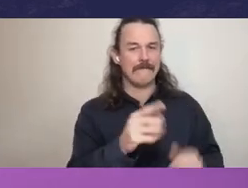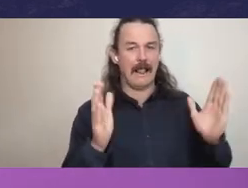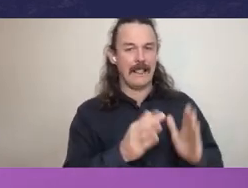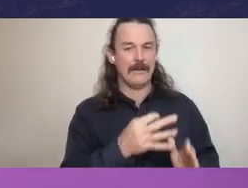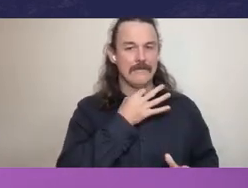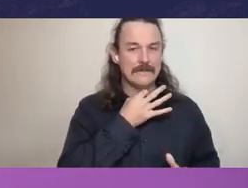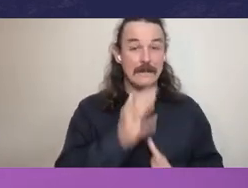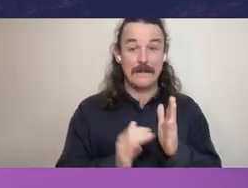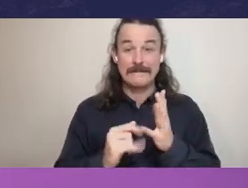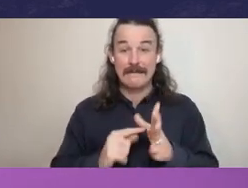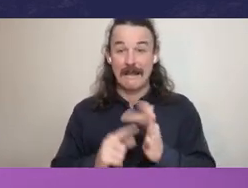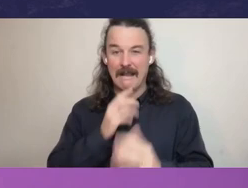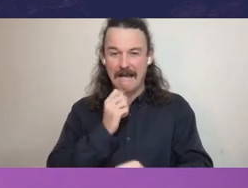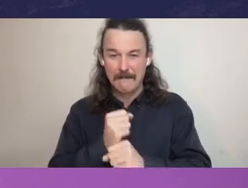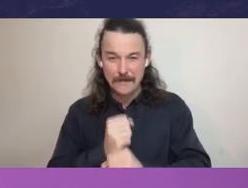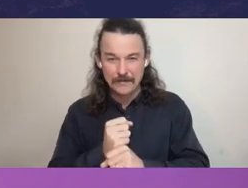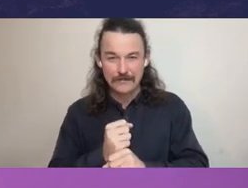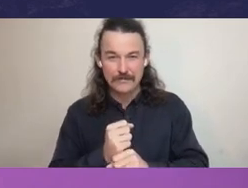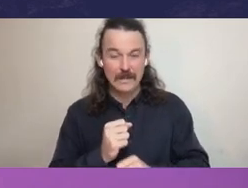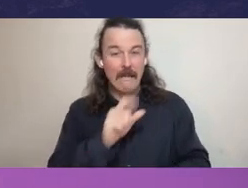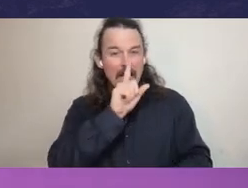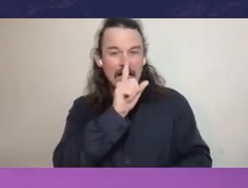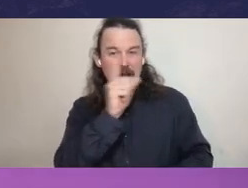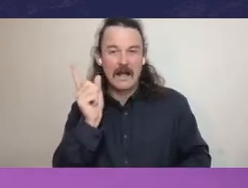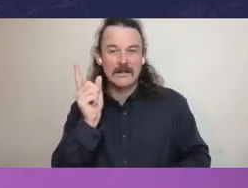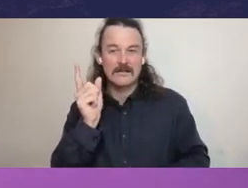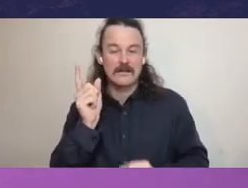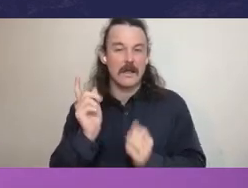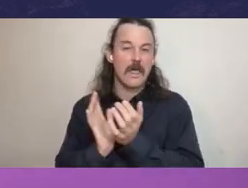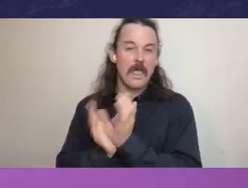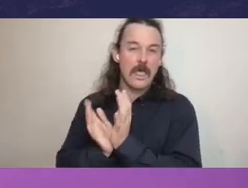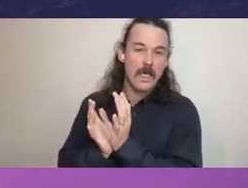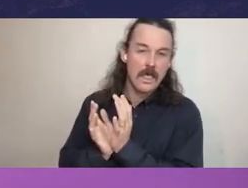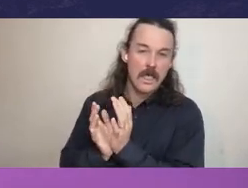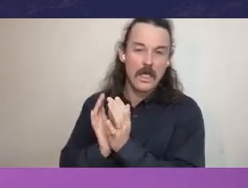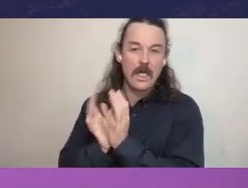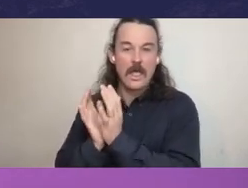to then intrude into the roles of the state integrity agency. So